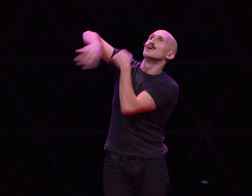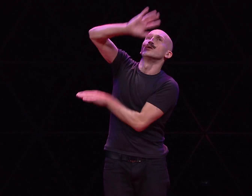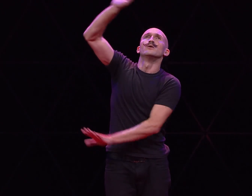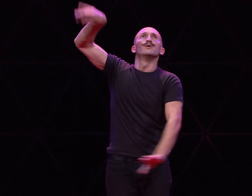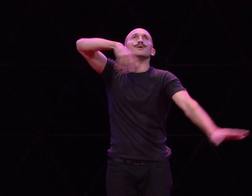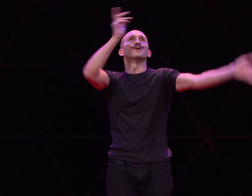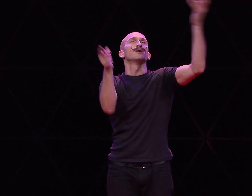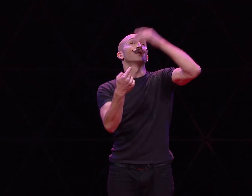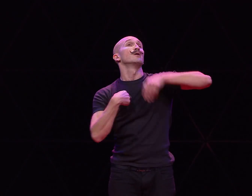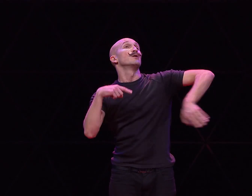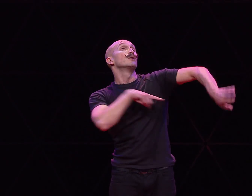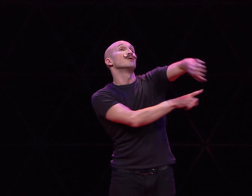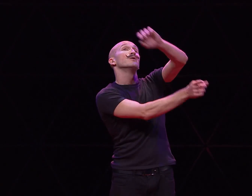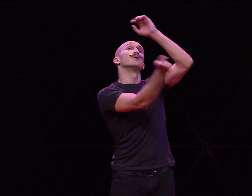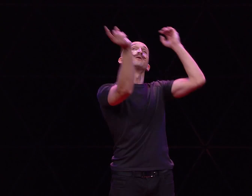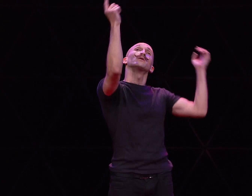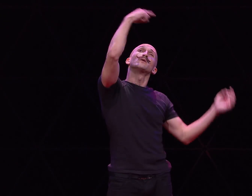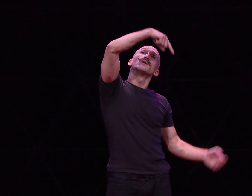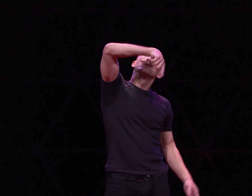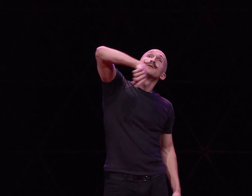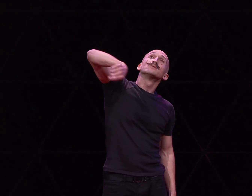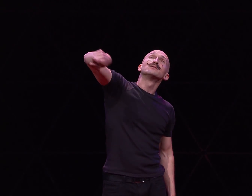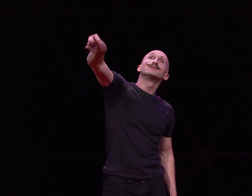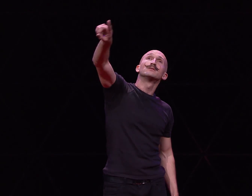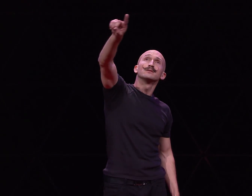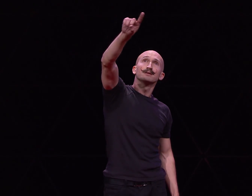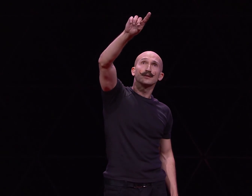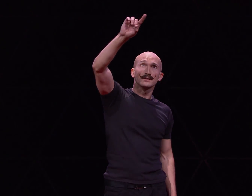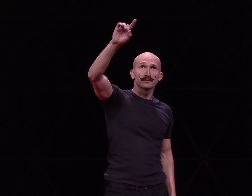Anyway the wind blows